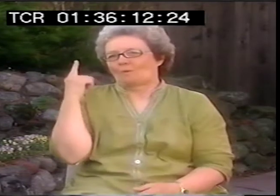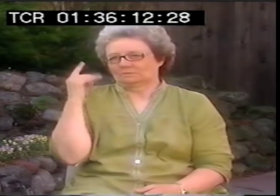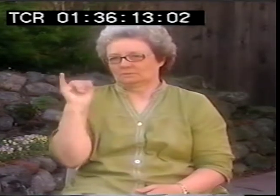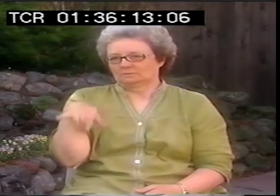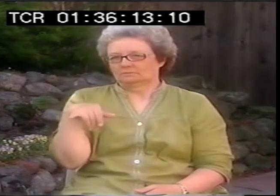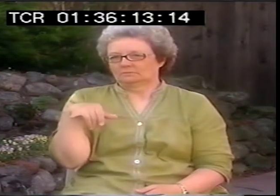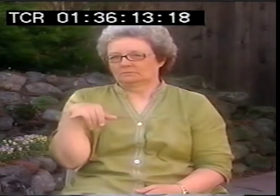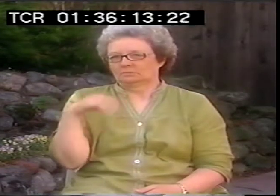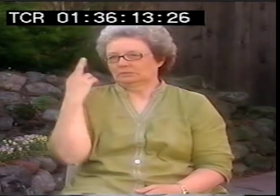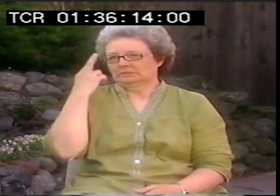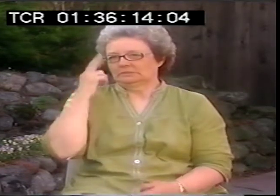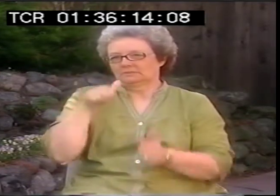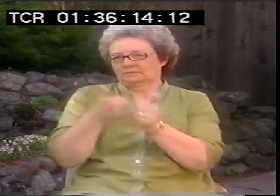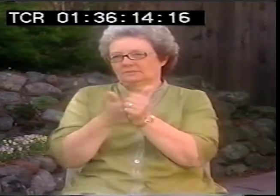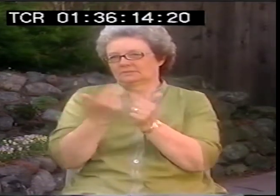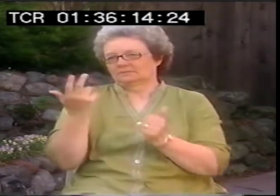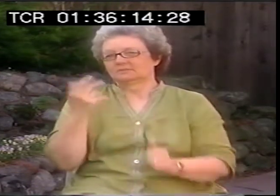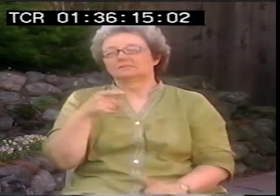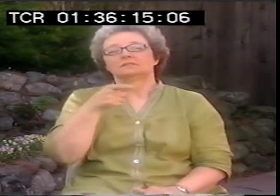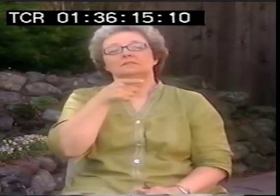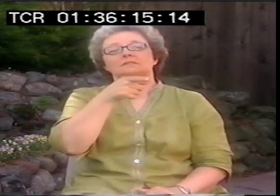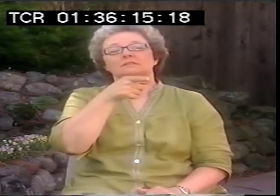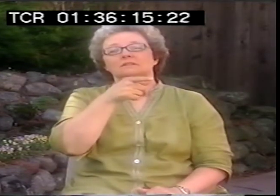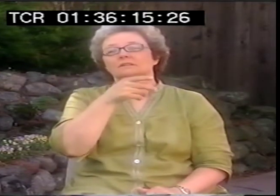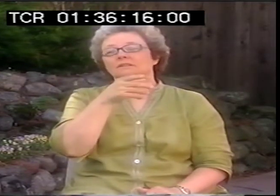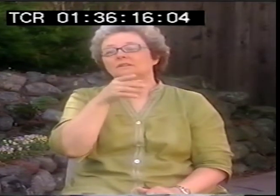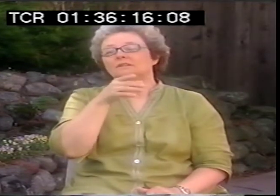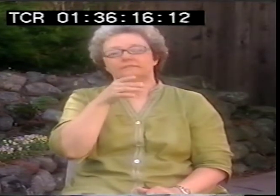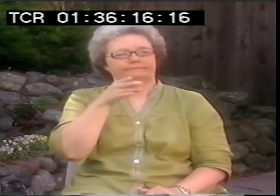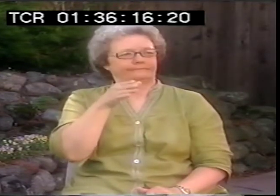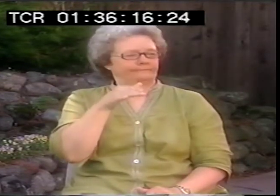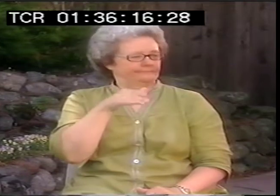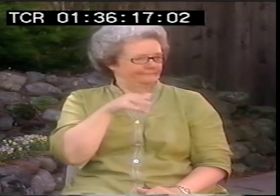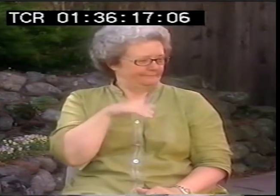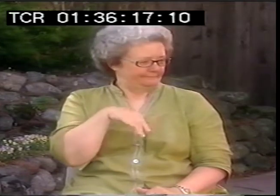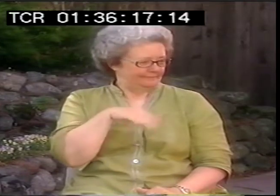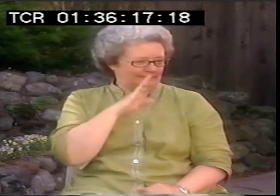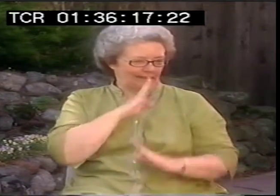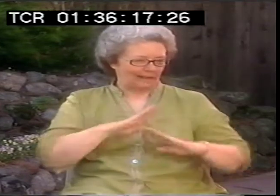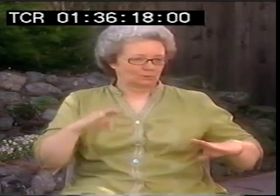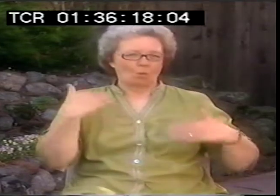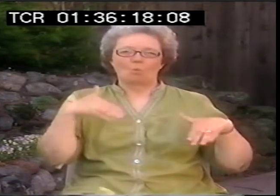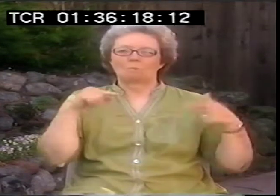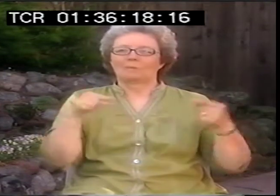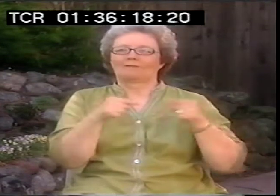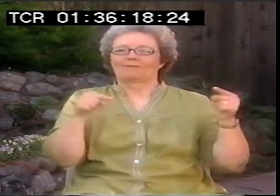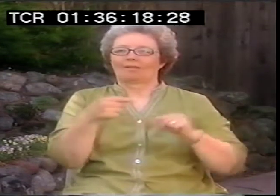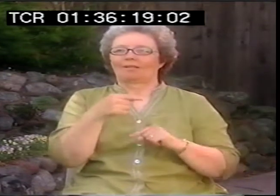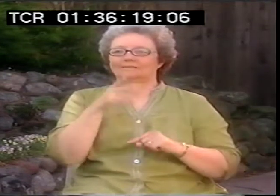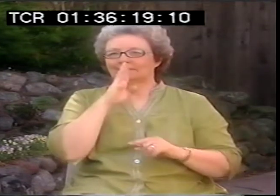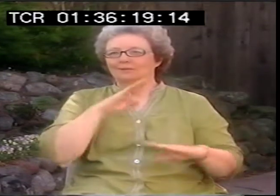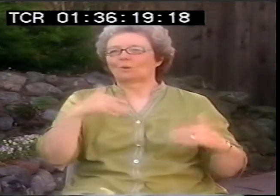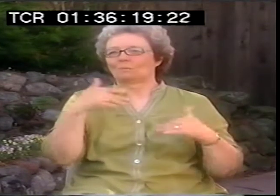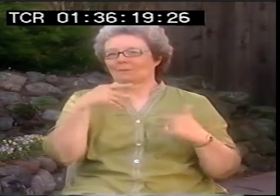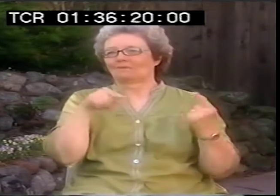Again, well why come up with a poem in the first place? What's it for? "Silence, Oh, Painful."